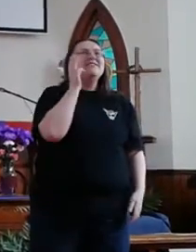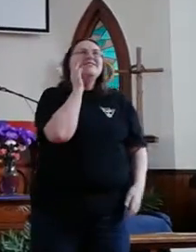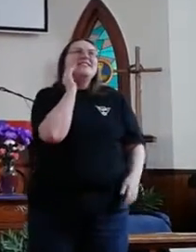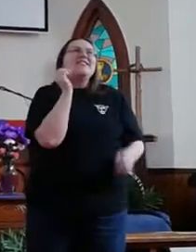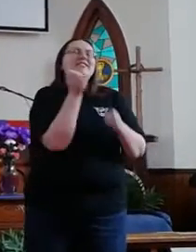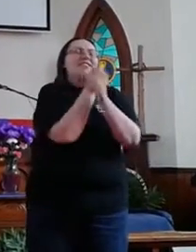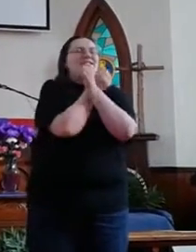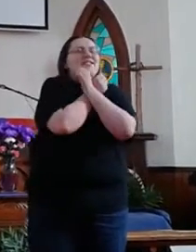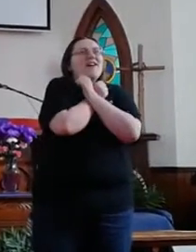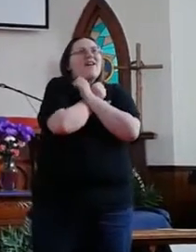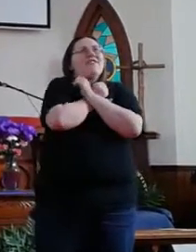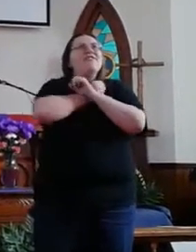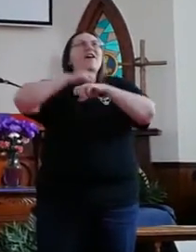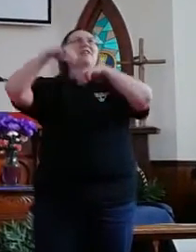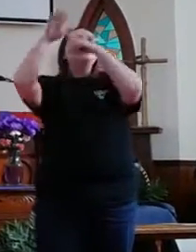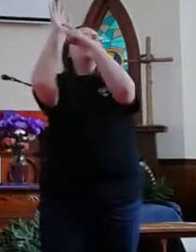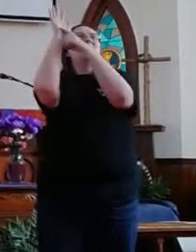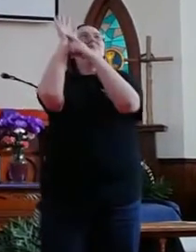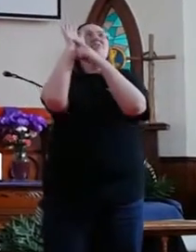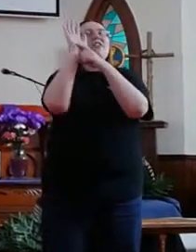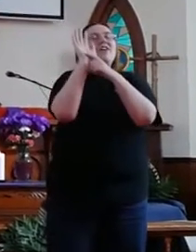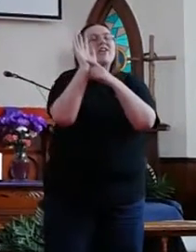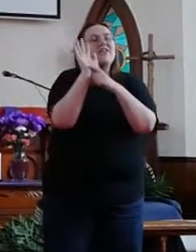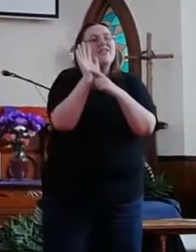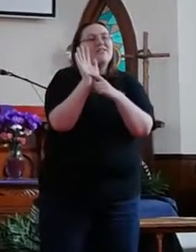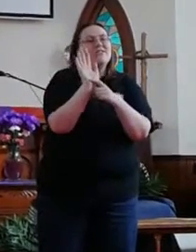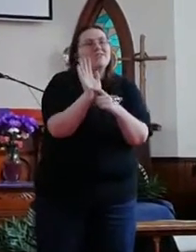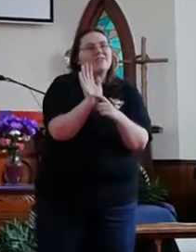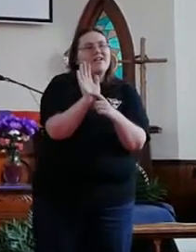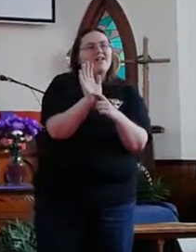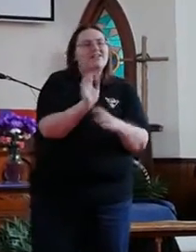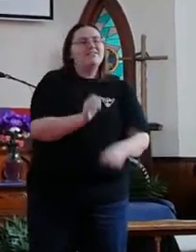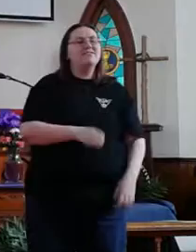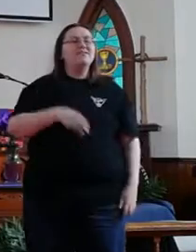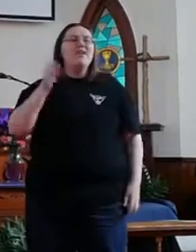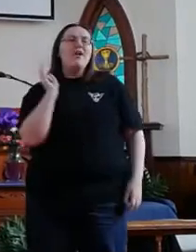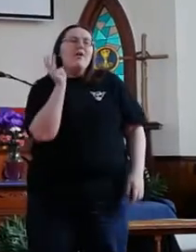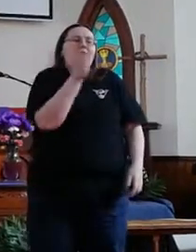We see the love that You showed us